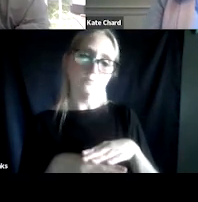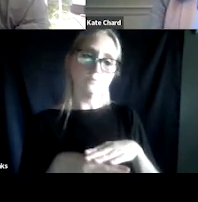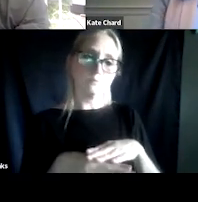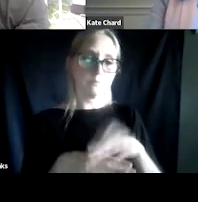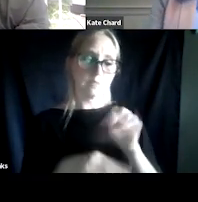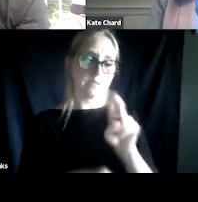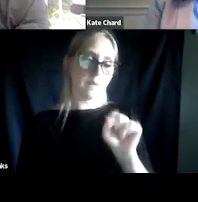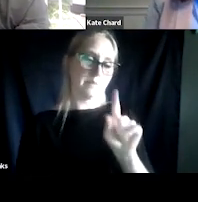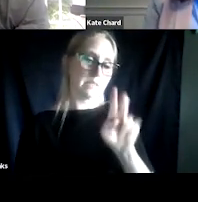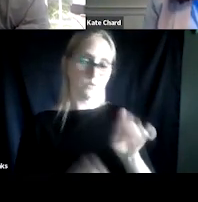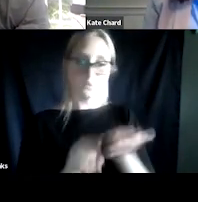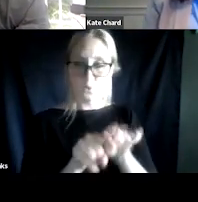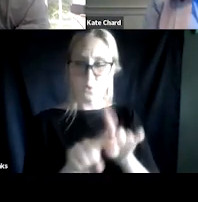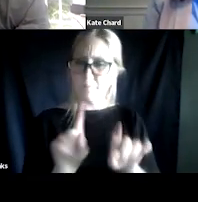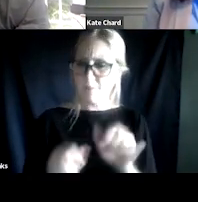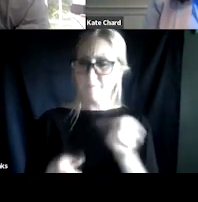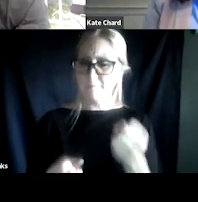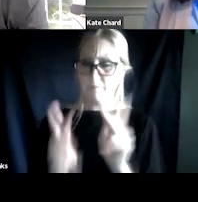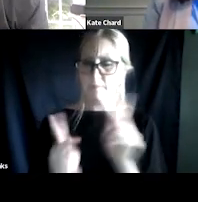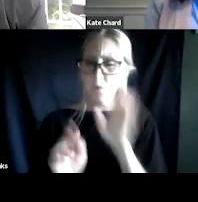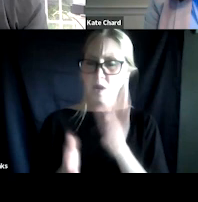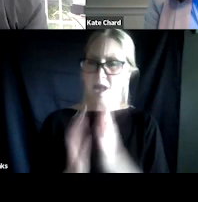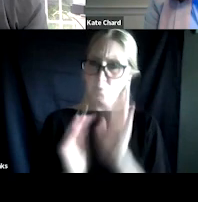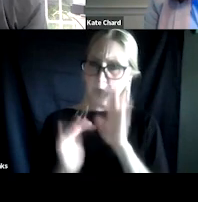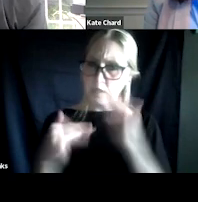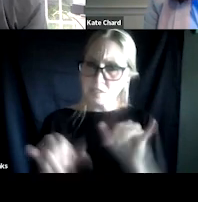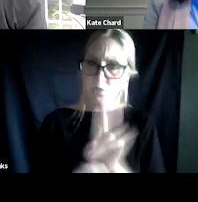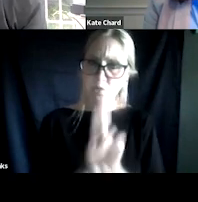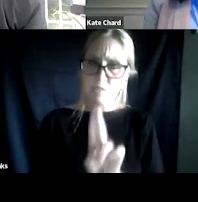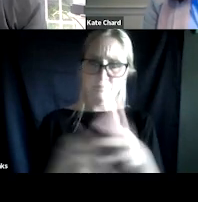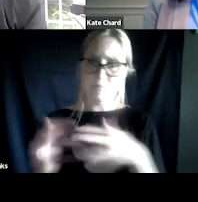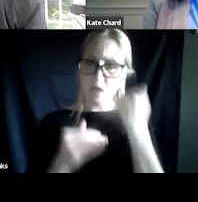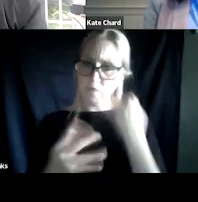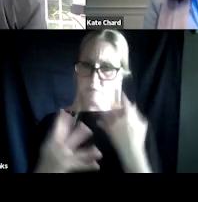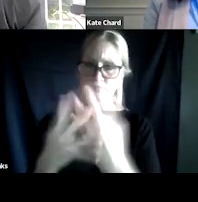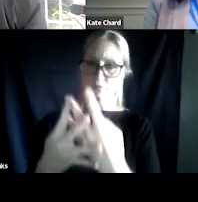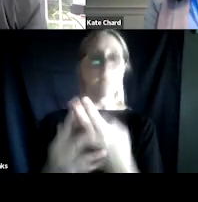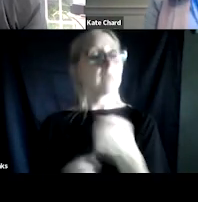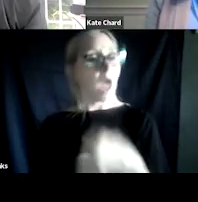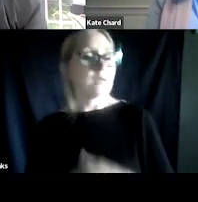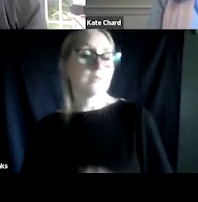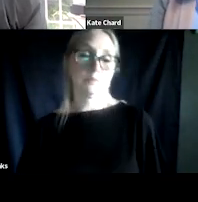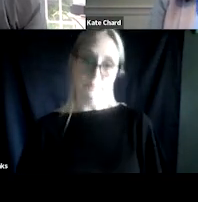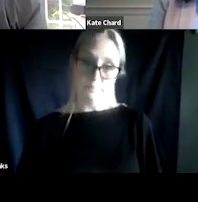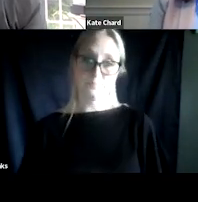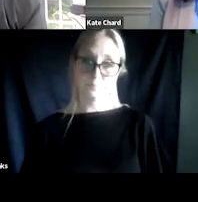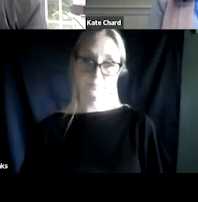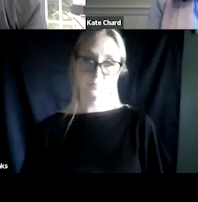well, would you still use these even if they were incarcerated? Yes, because a lot of these talk about behaviors